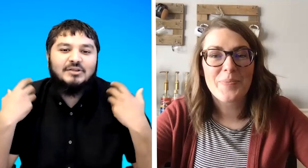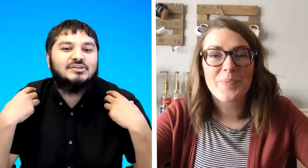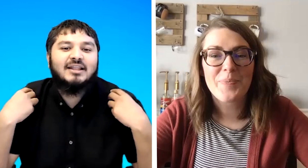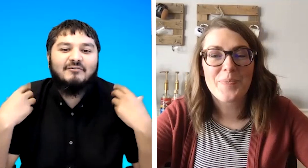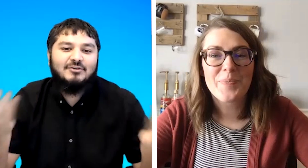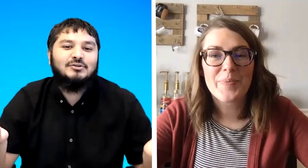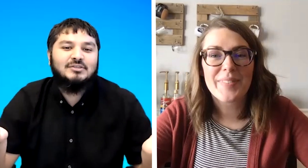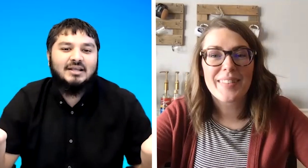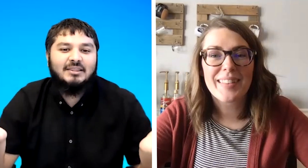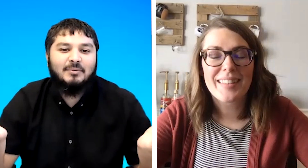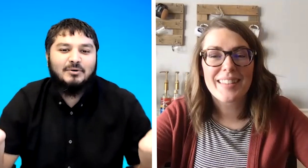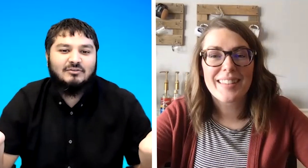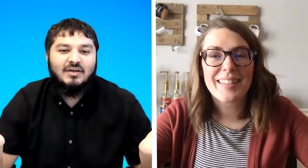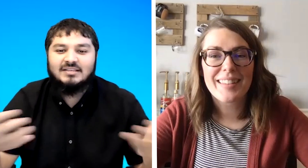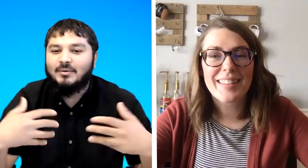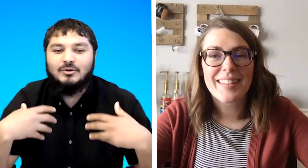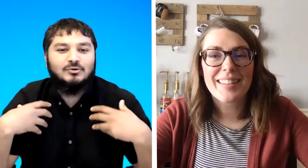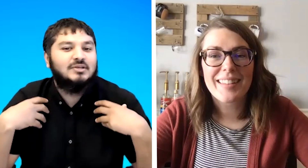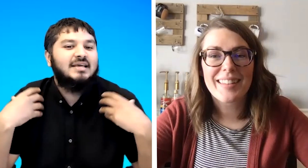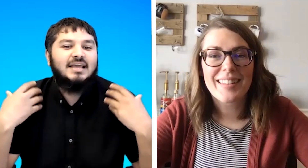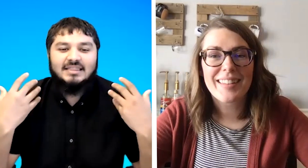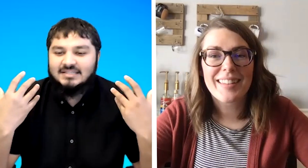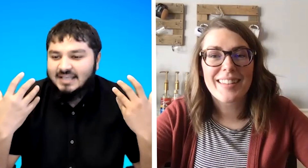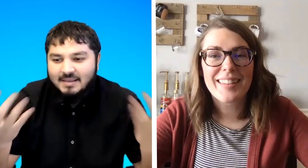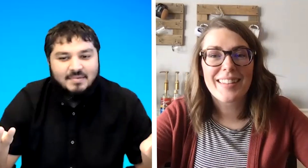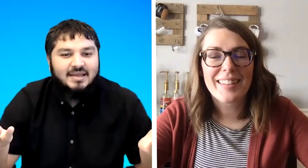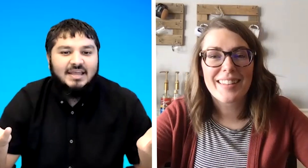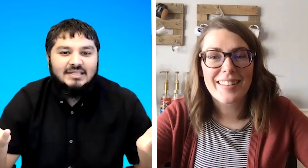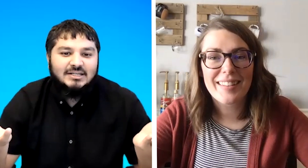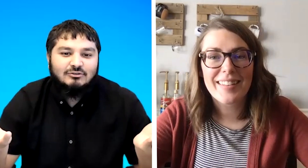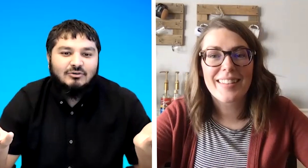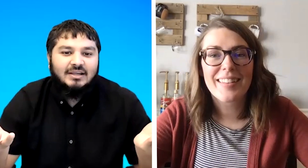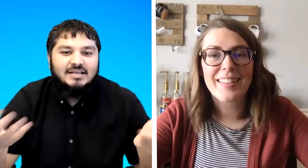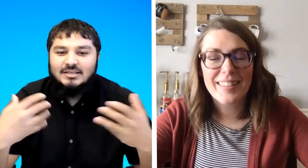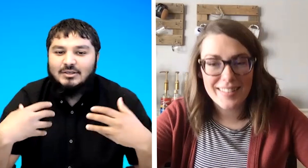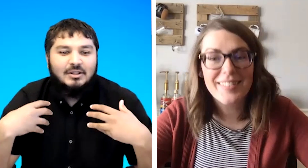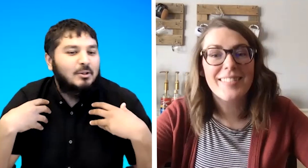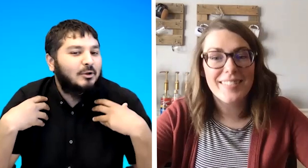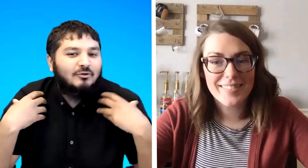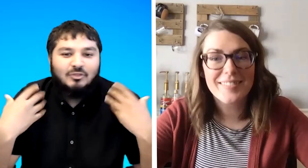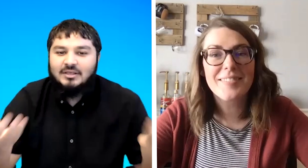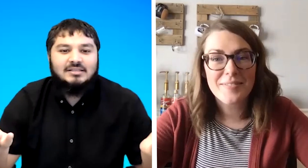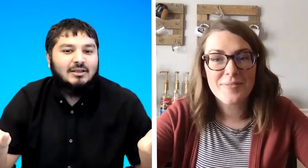just lovely to see another person's face someone who's in the same industry lots of things that you